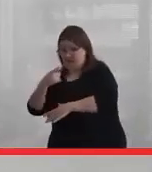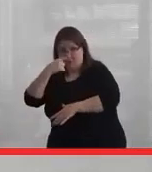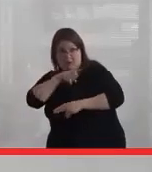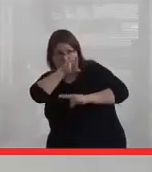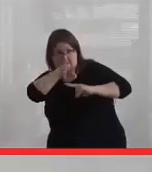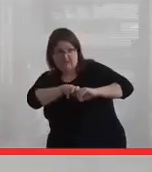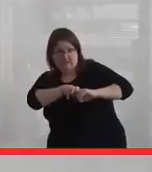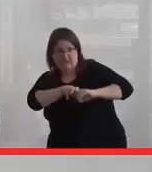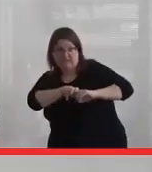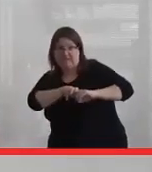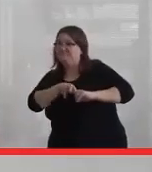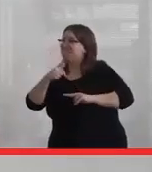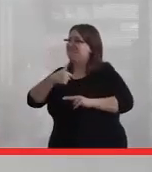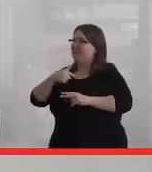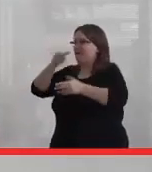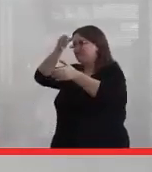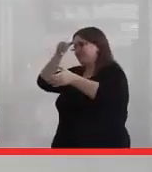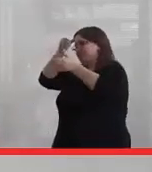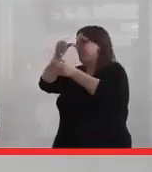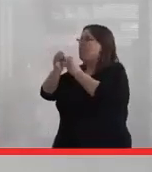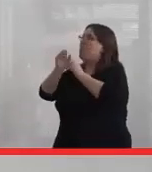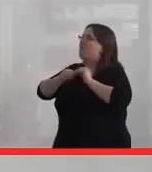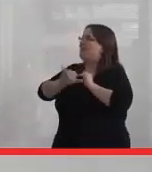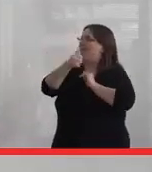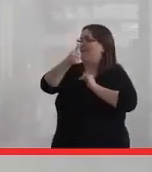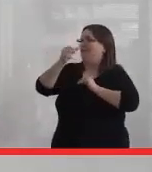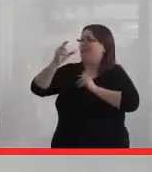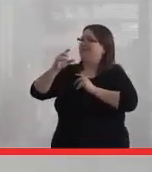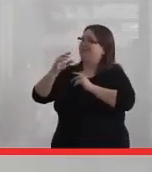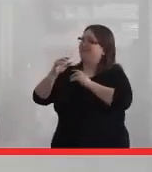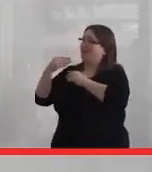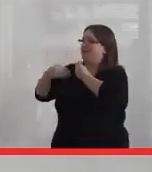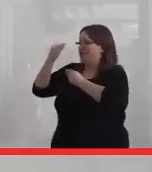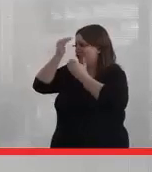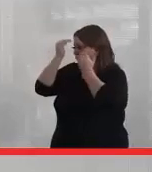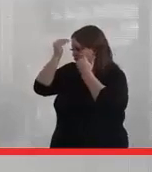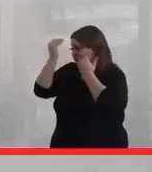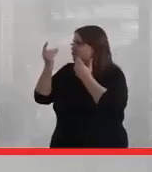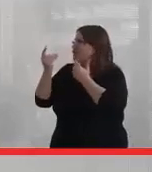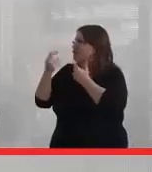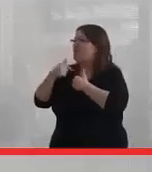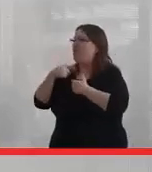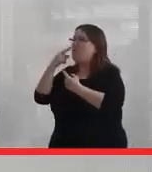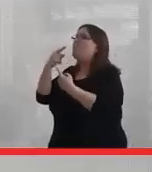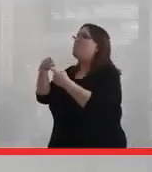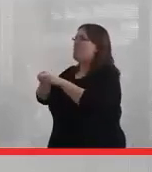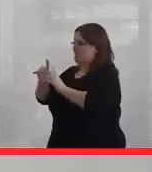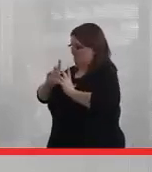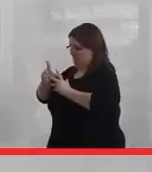because I carried more knowledge than a lot of other people did. I agreed to hold the seat until somebody came along